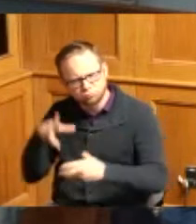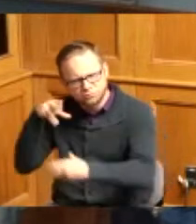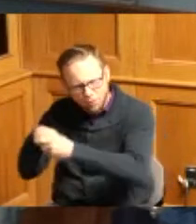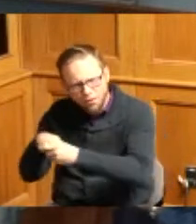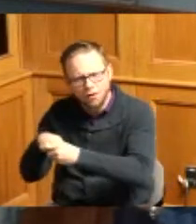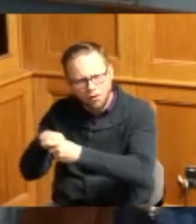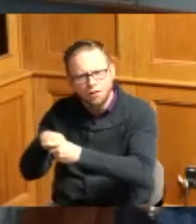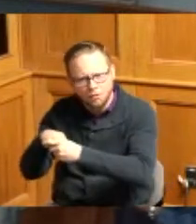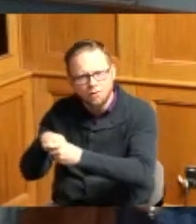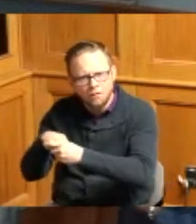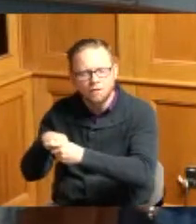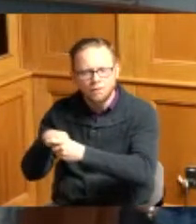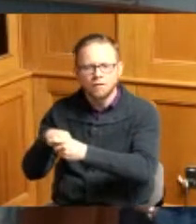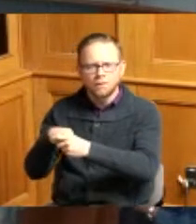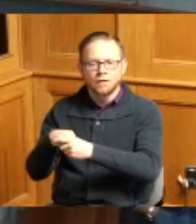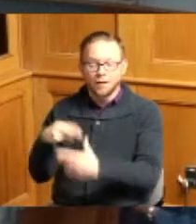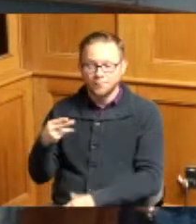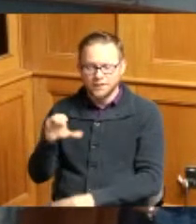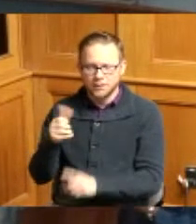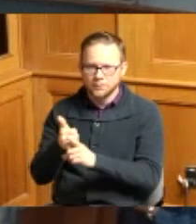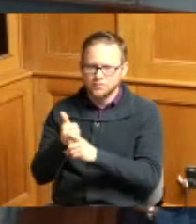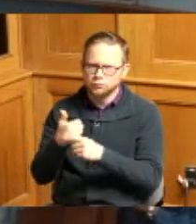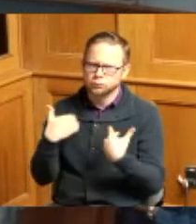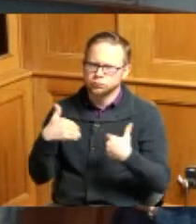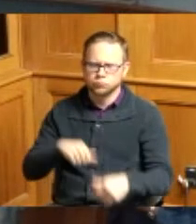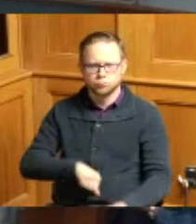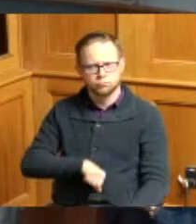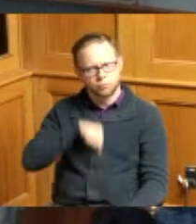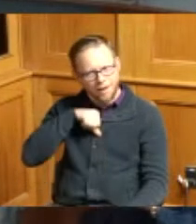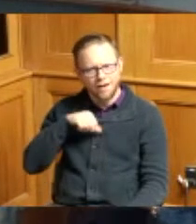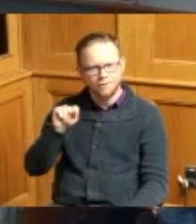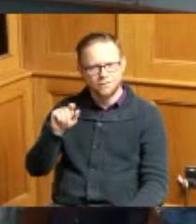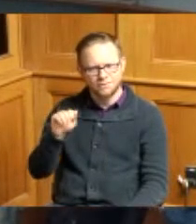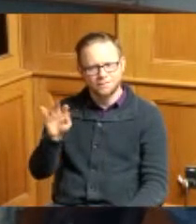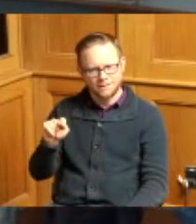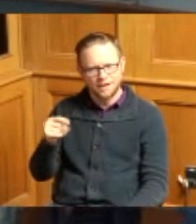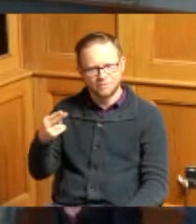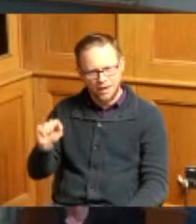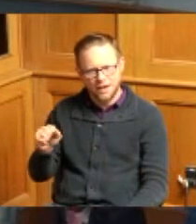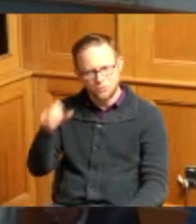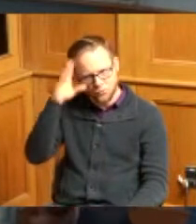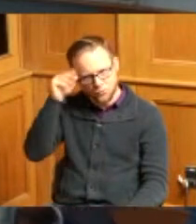whereas Hamilton County is very proud of the Taft High School boys basketball team for their strong